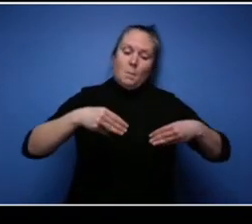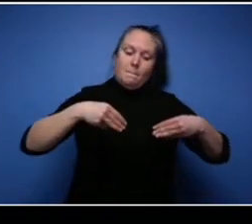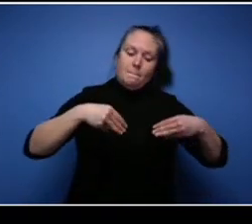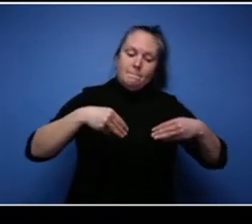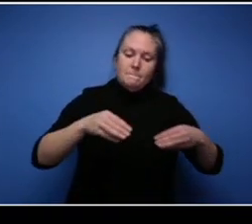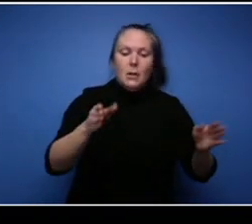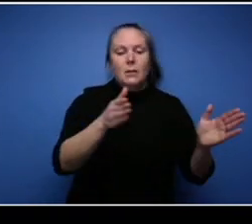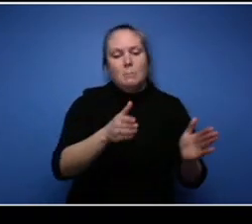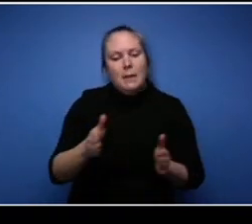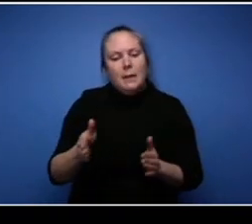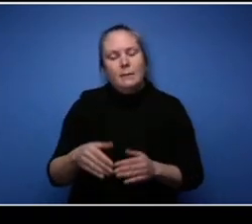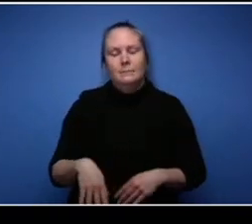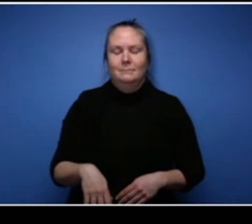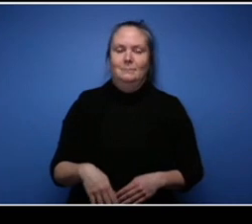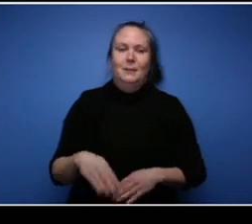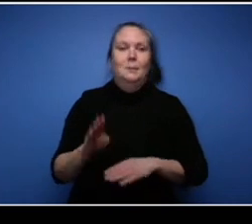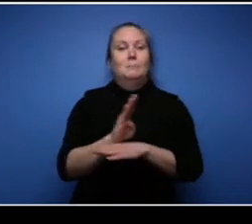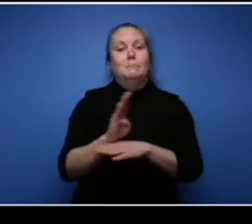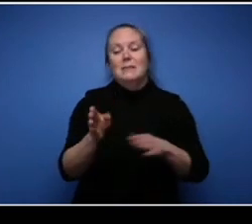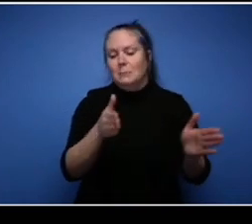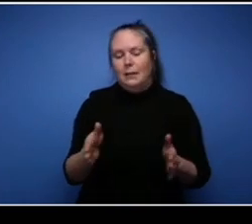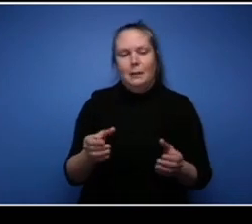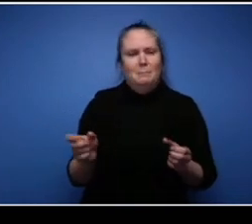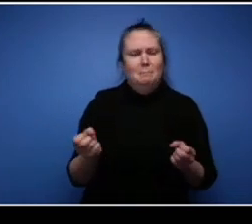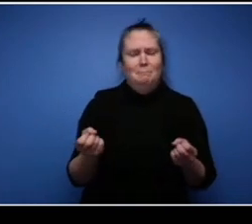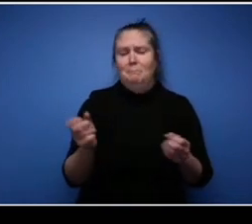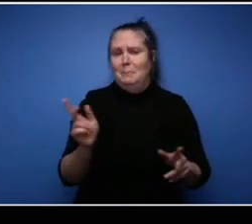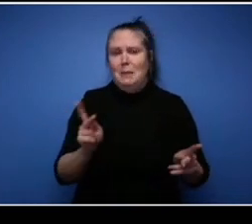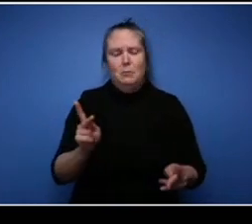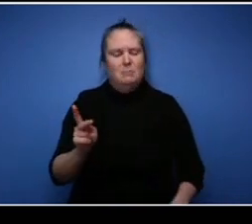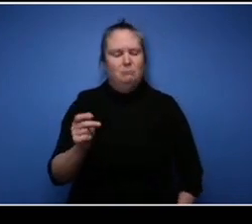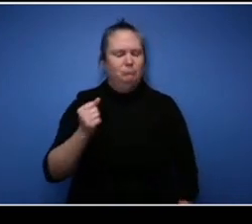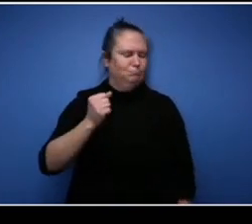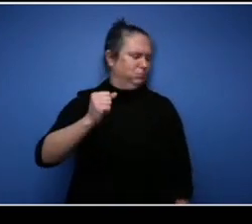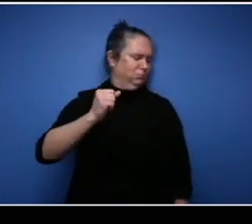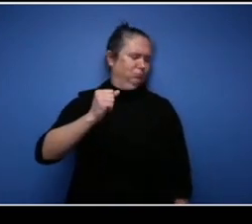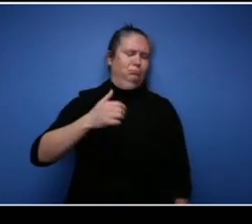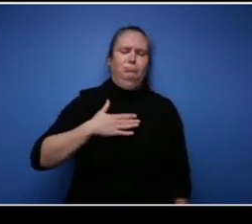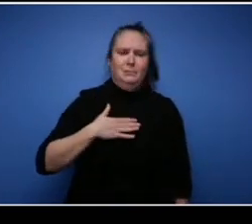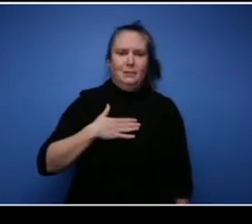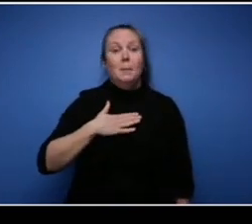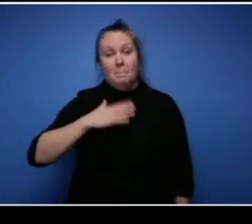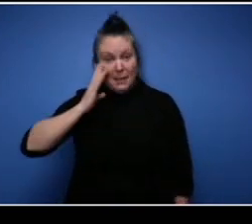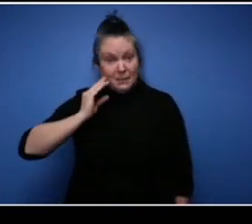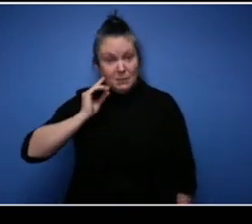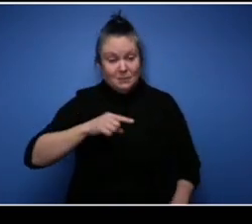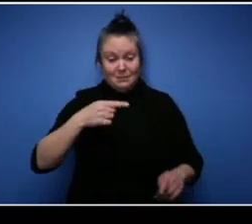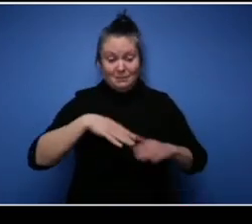that. I get a lot of pushback like during my cohorts, people think even the creatives